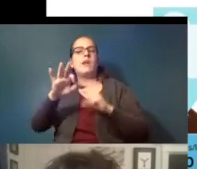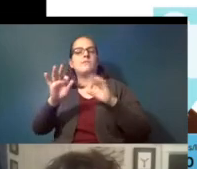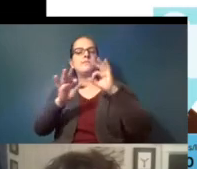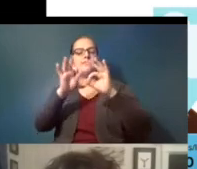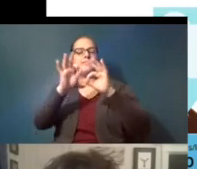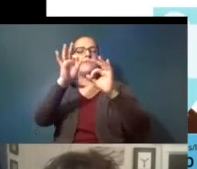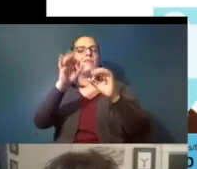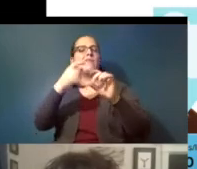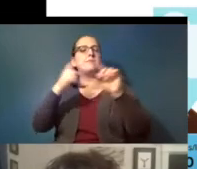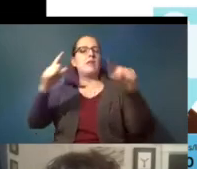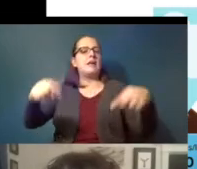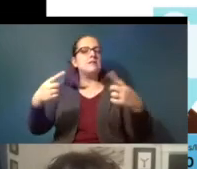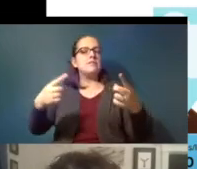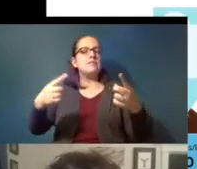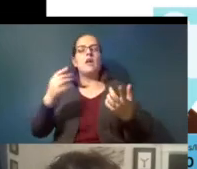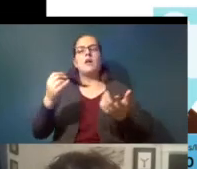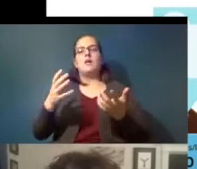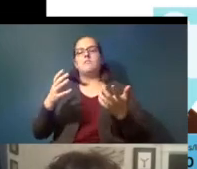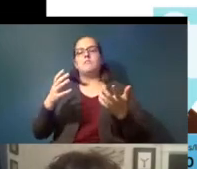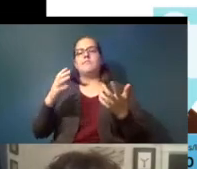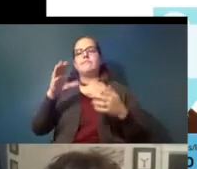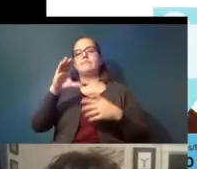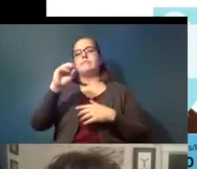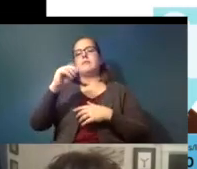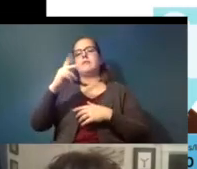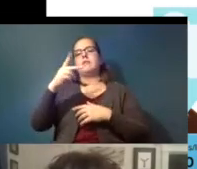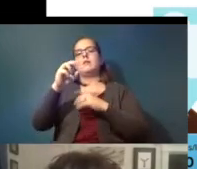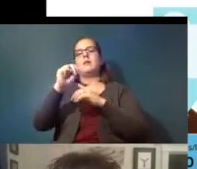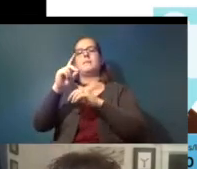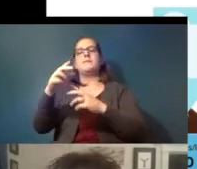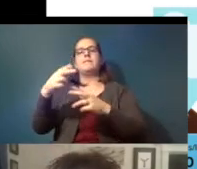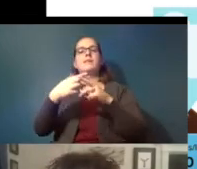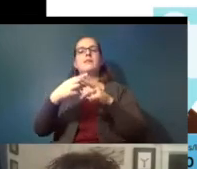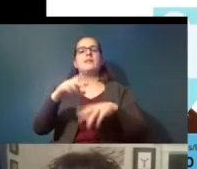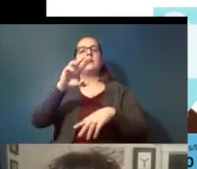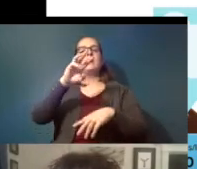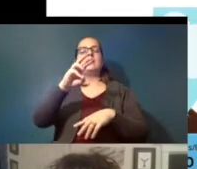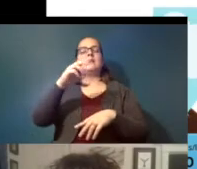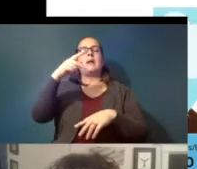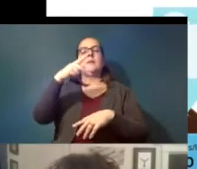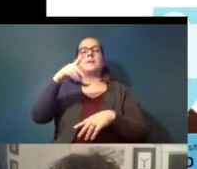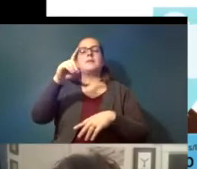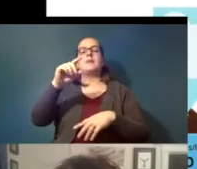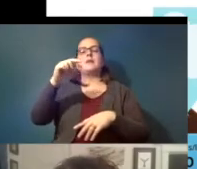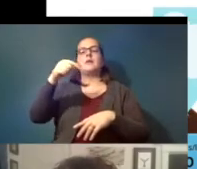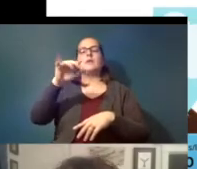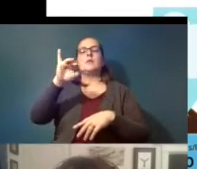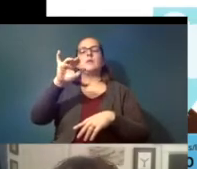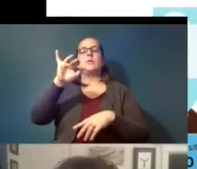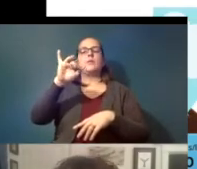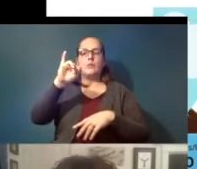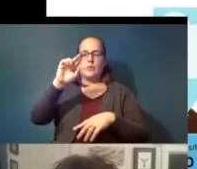and it's a pro it's a compound called six ppd quinone and it's basically produced by oxidation